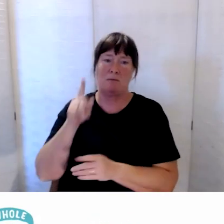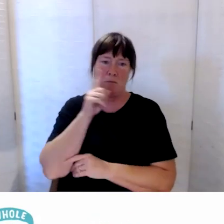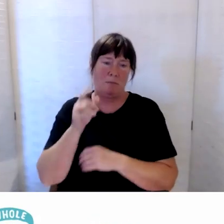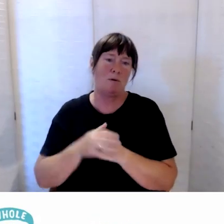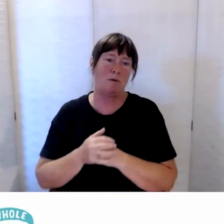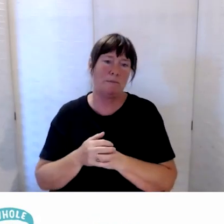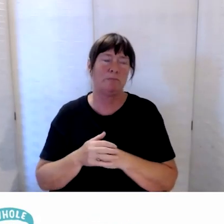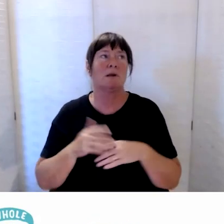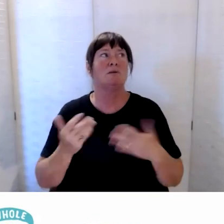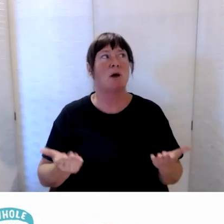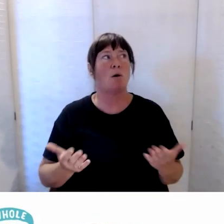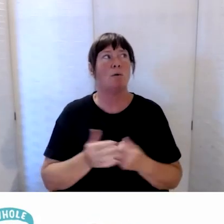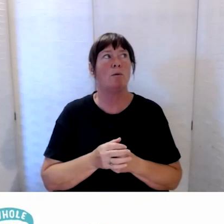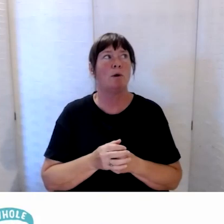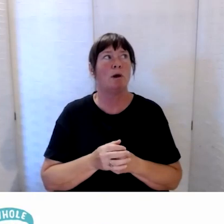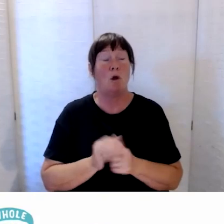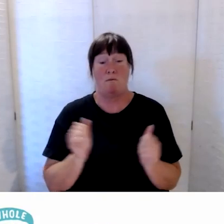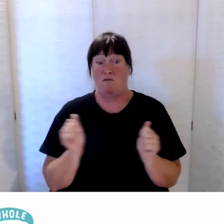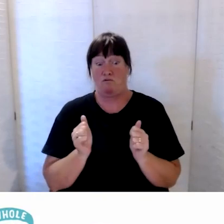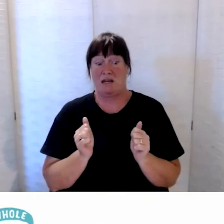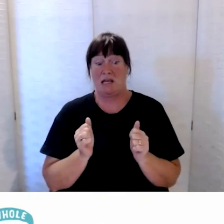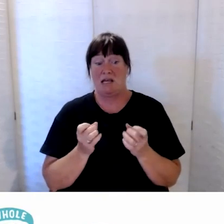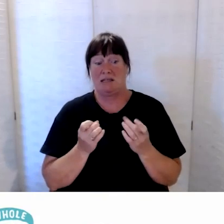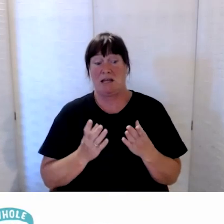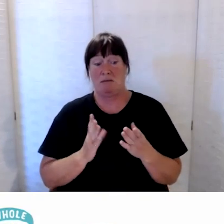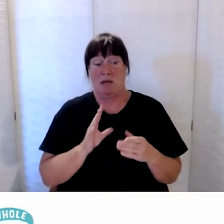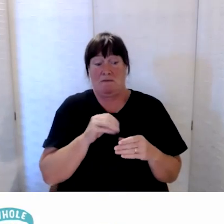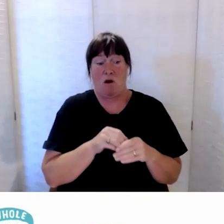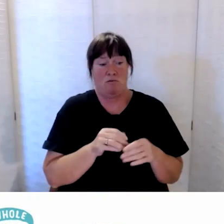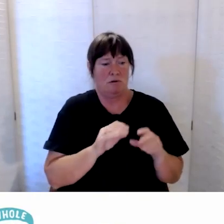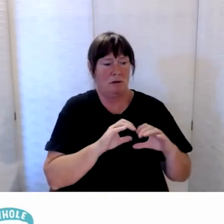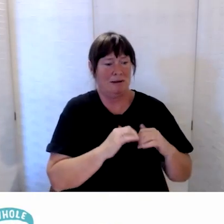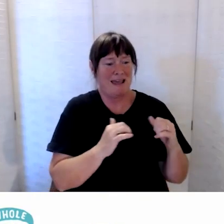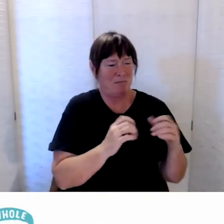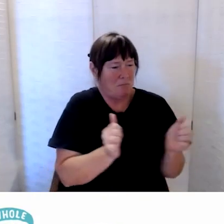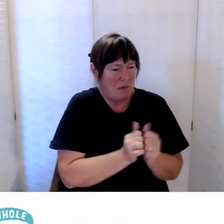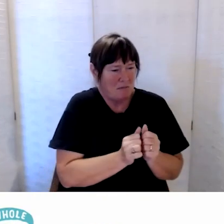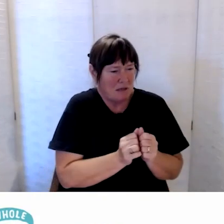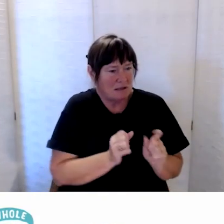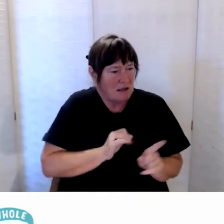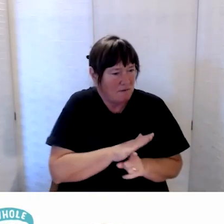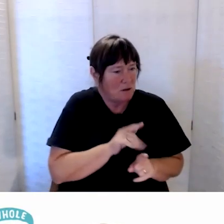And so we have already had some input into papers and we’ll continue to do that.